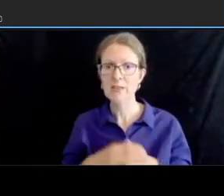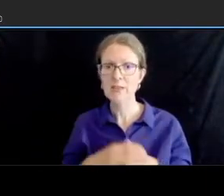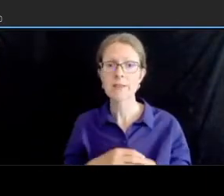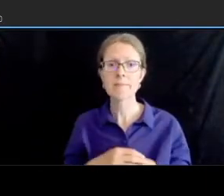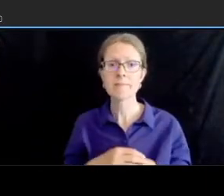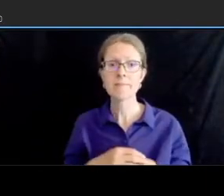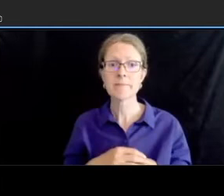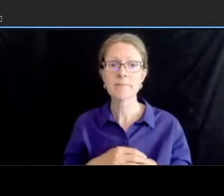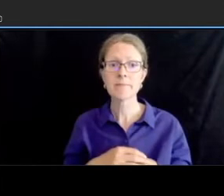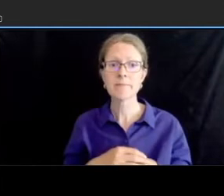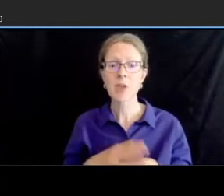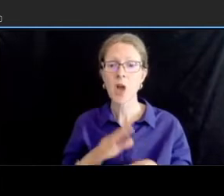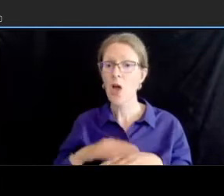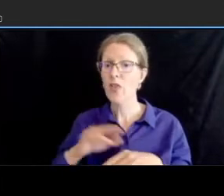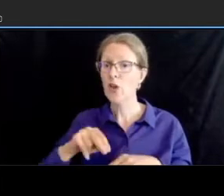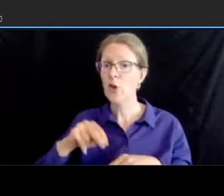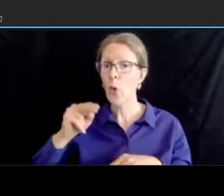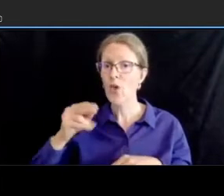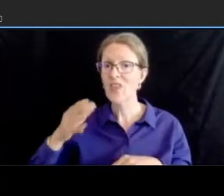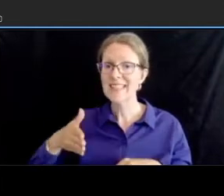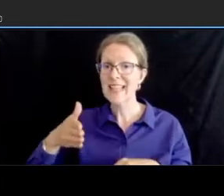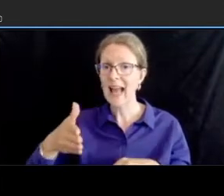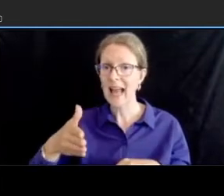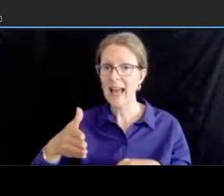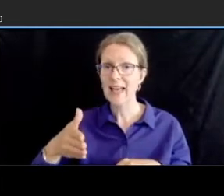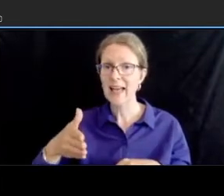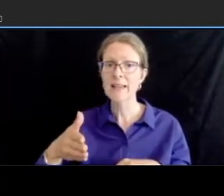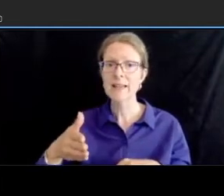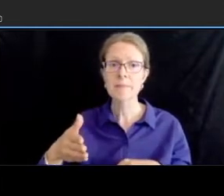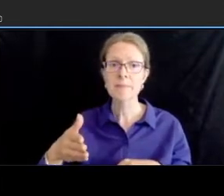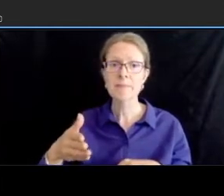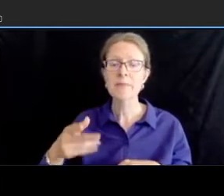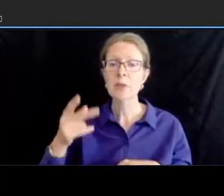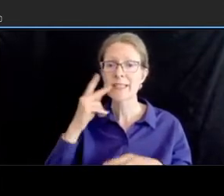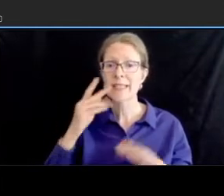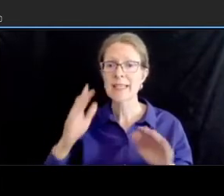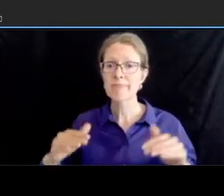island which will improve safety for pedestrians across connecticut avenue